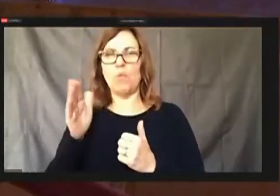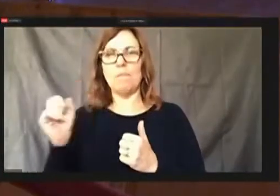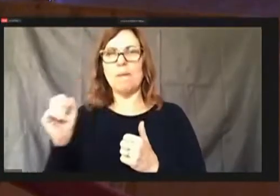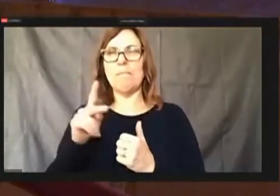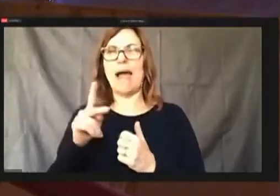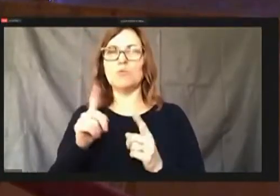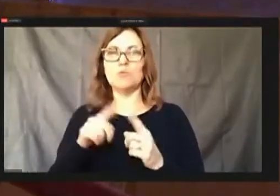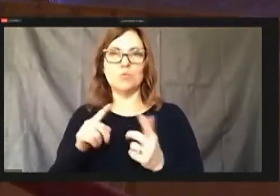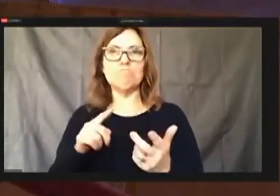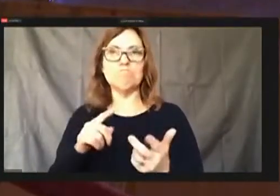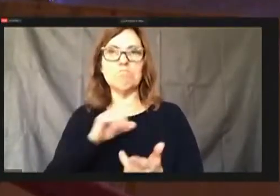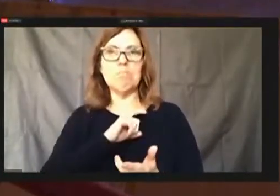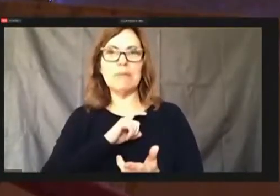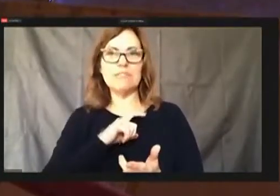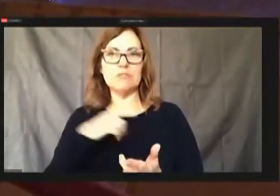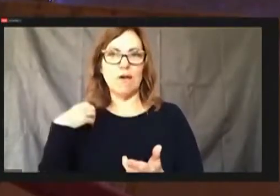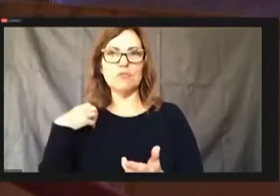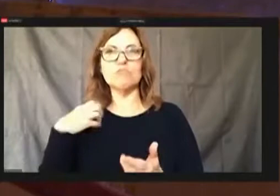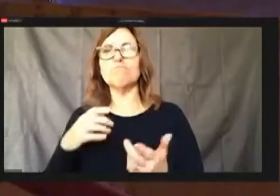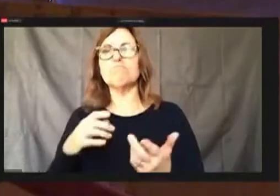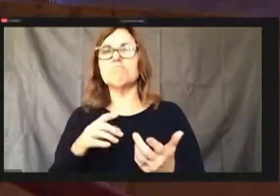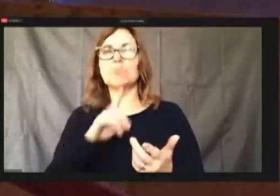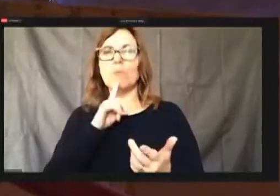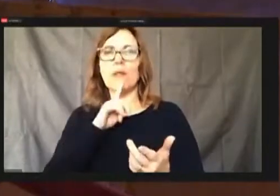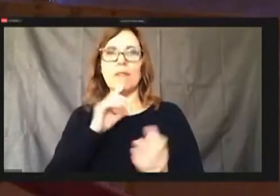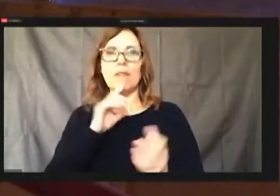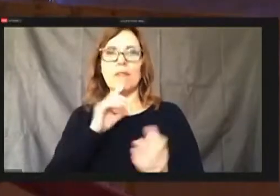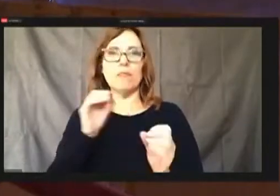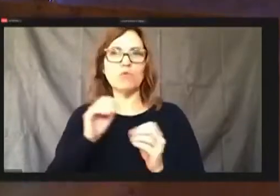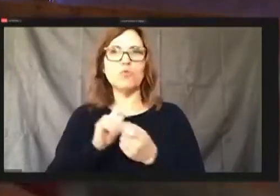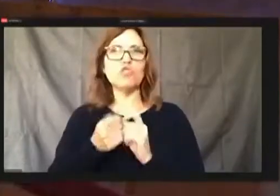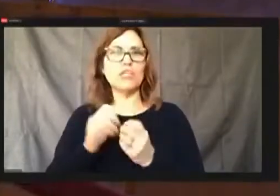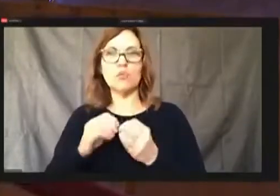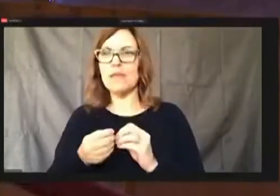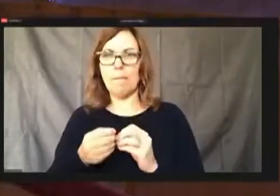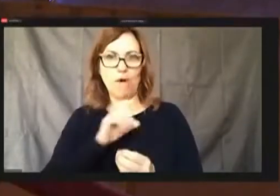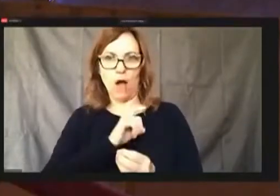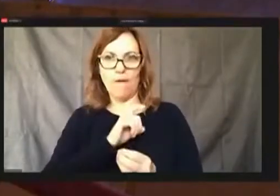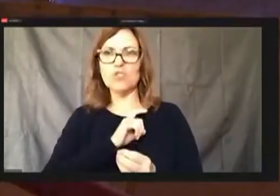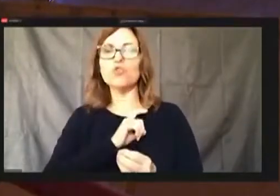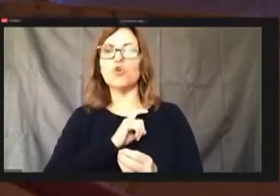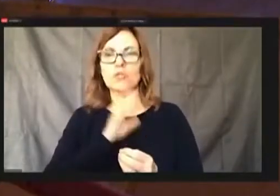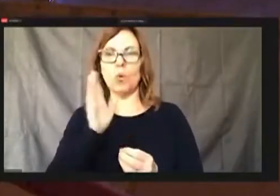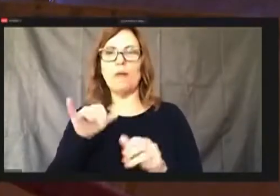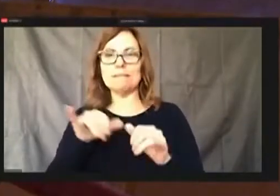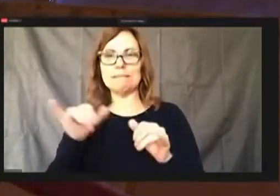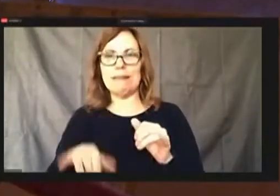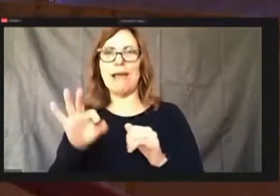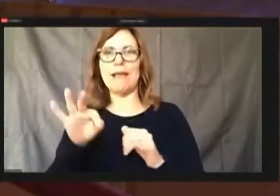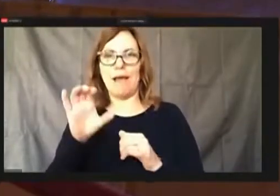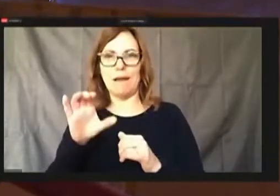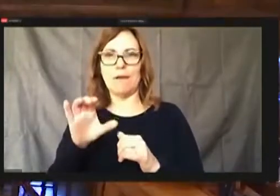the number of officers, stay at . Motion to approve.